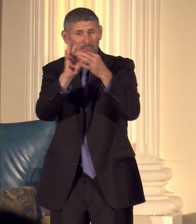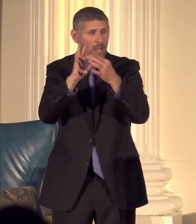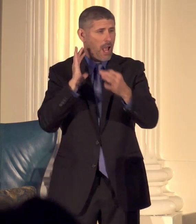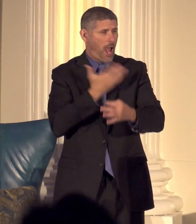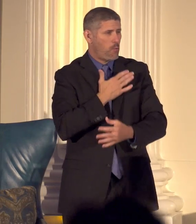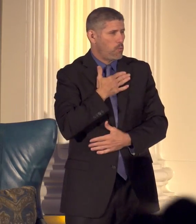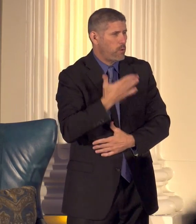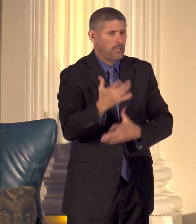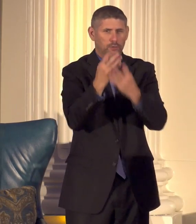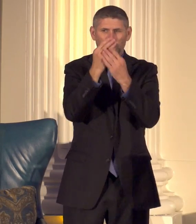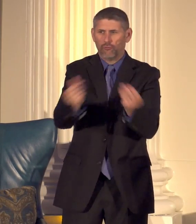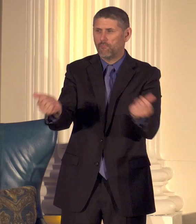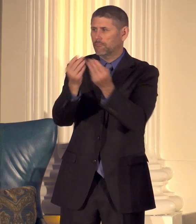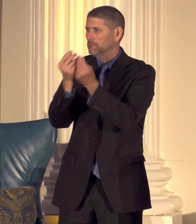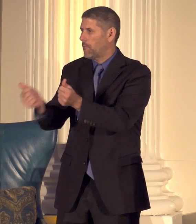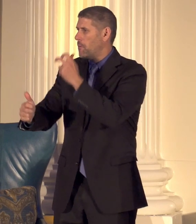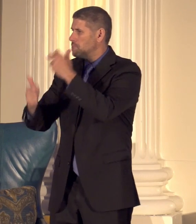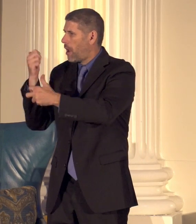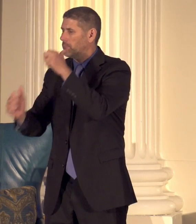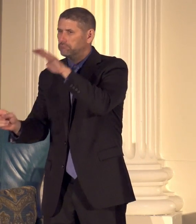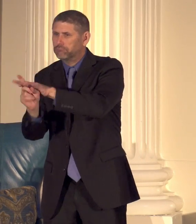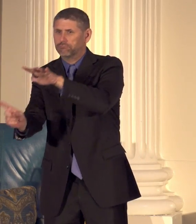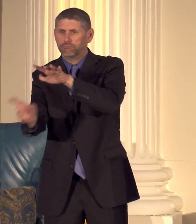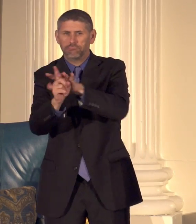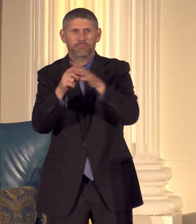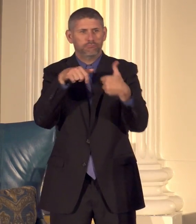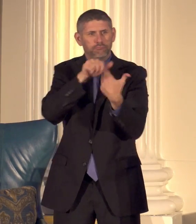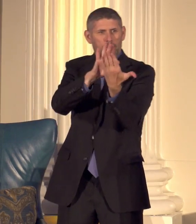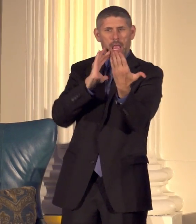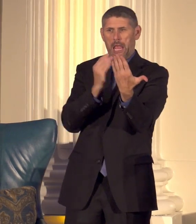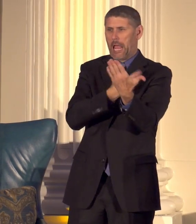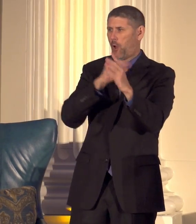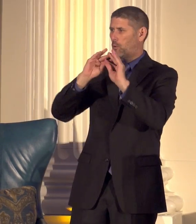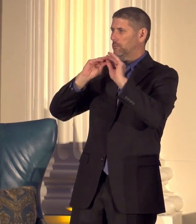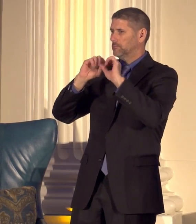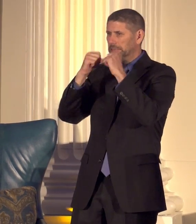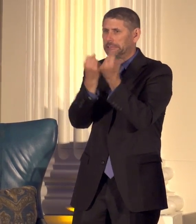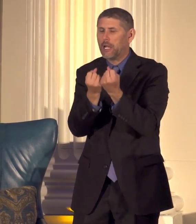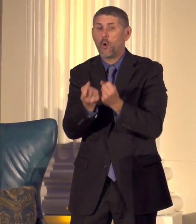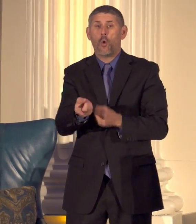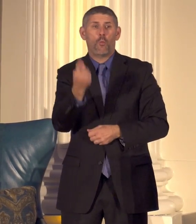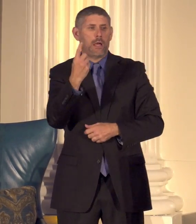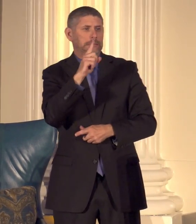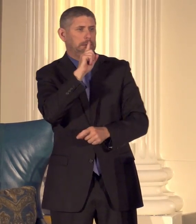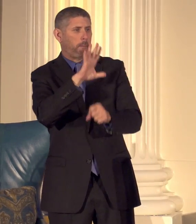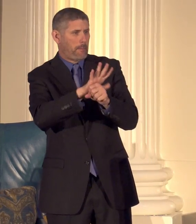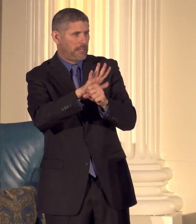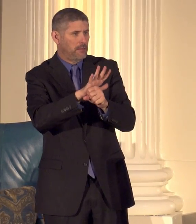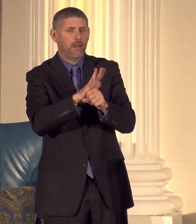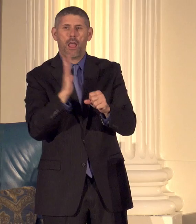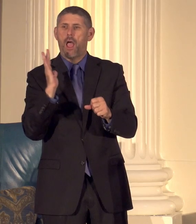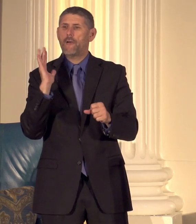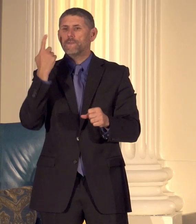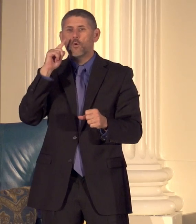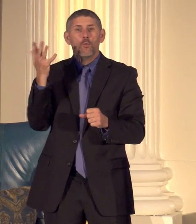the problems that face our society and one commitment to our service to our